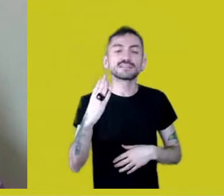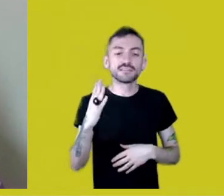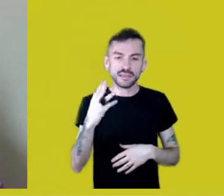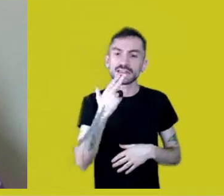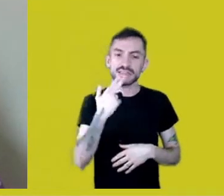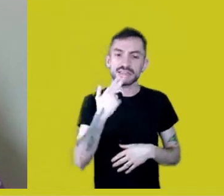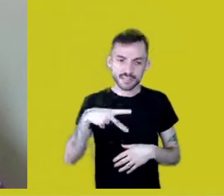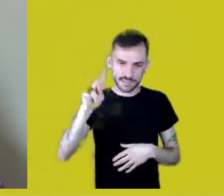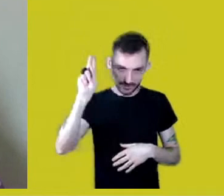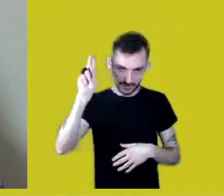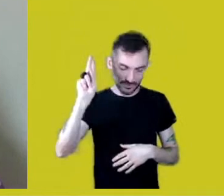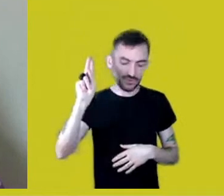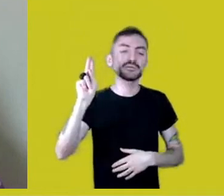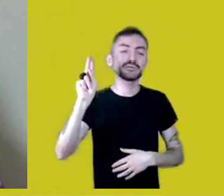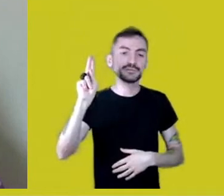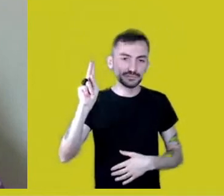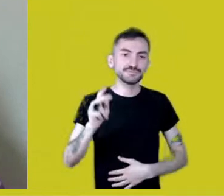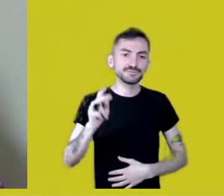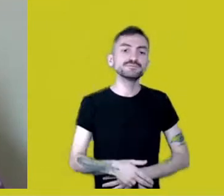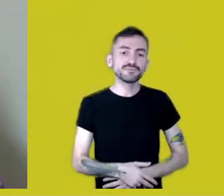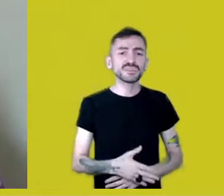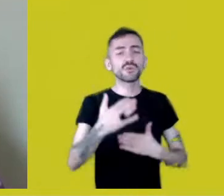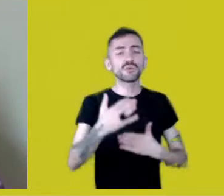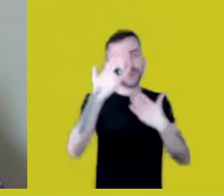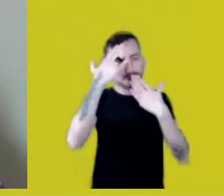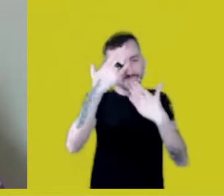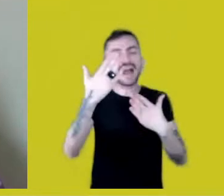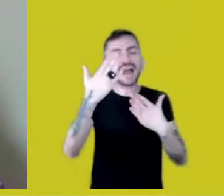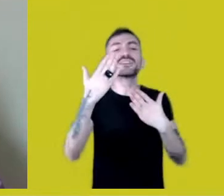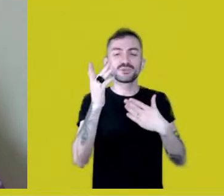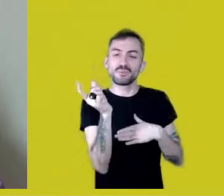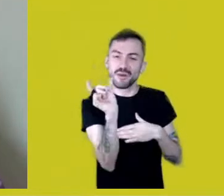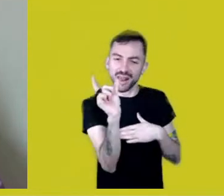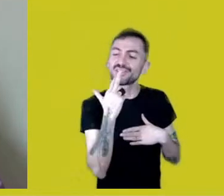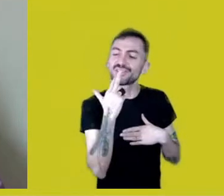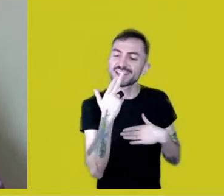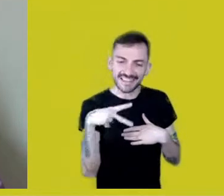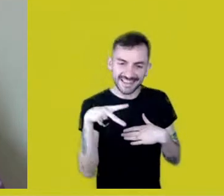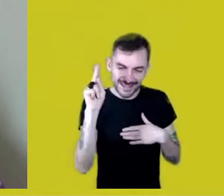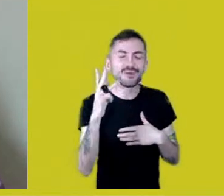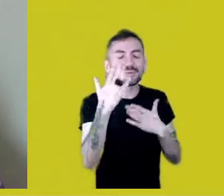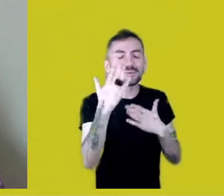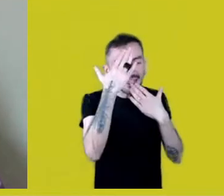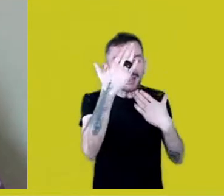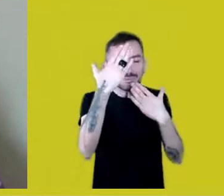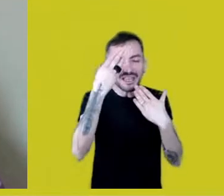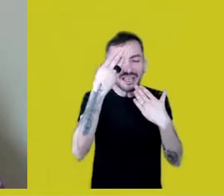“Nemeguere” for this exchange of experiences.